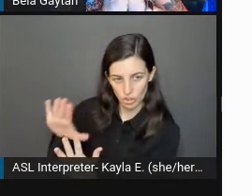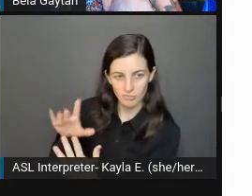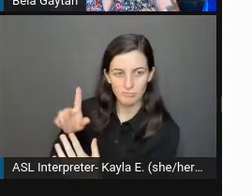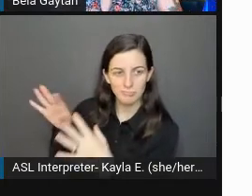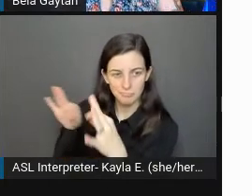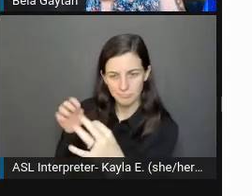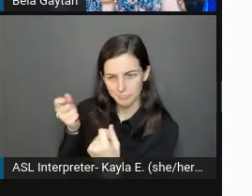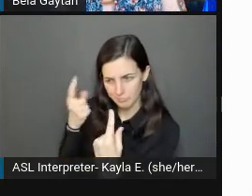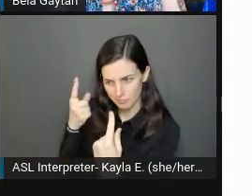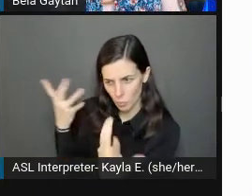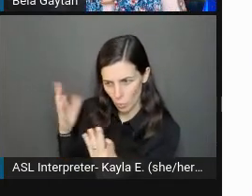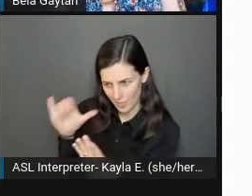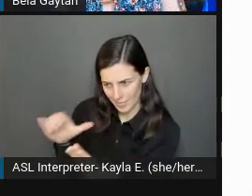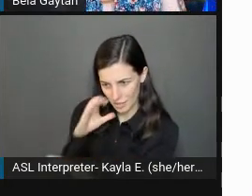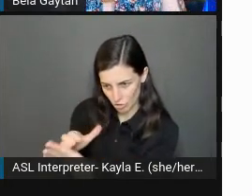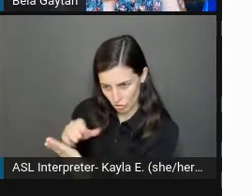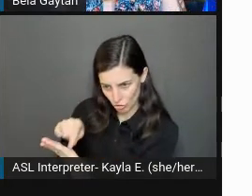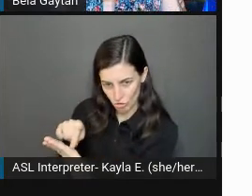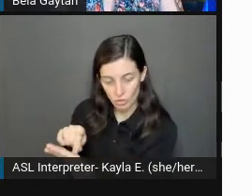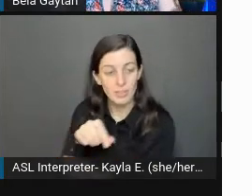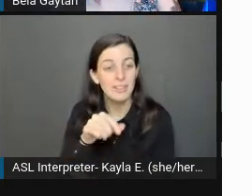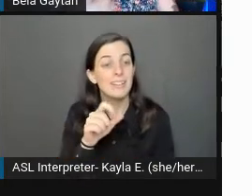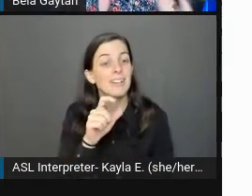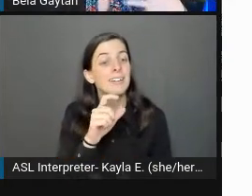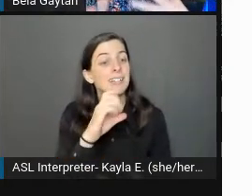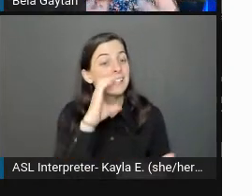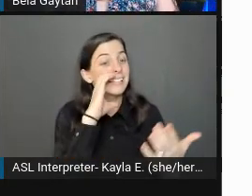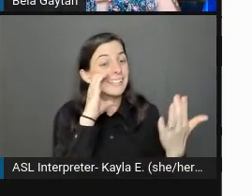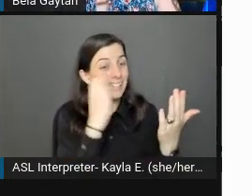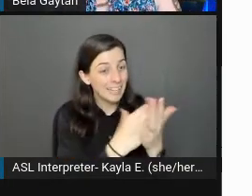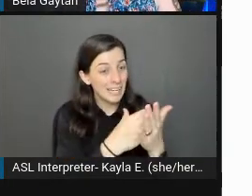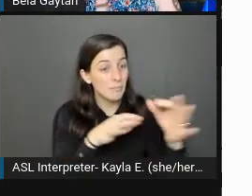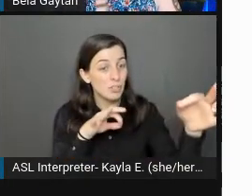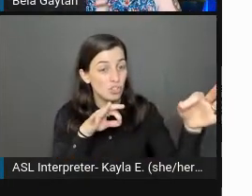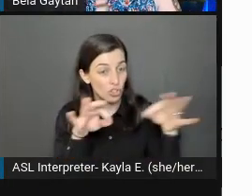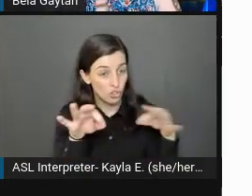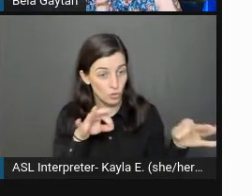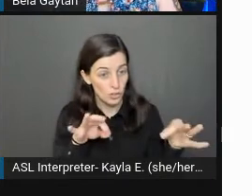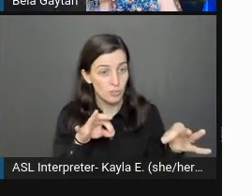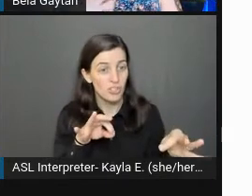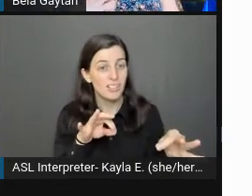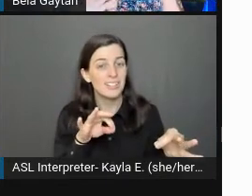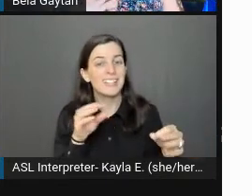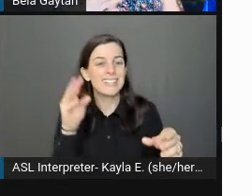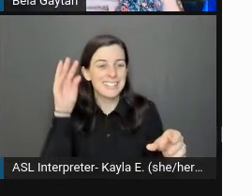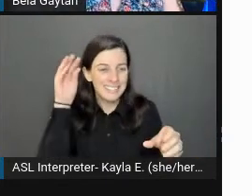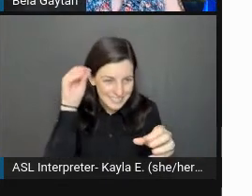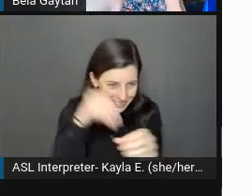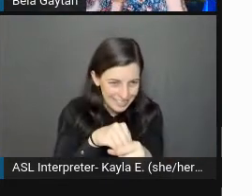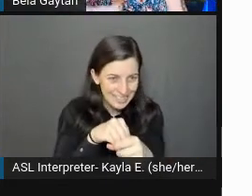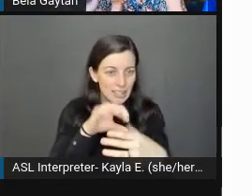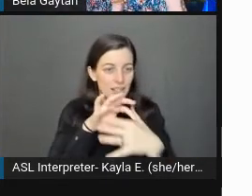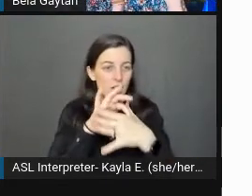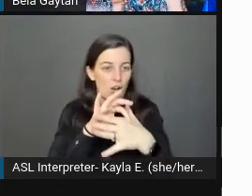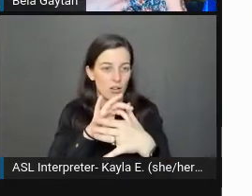Image descriptions are placed within the content. The way that I do it, is I put an image description